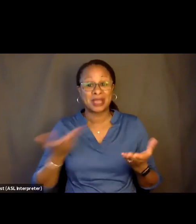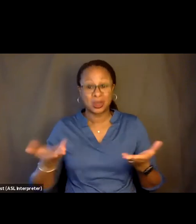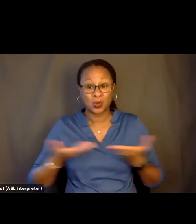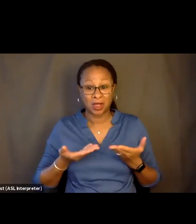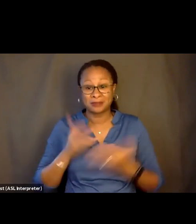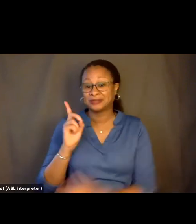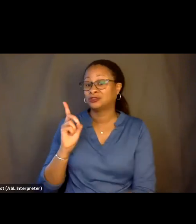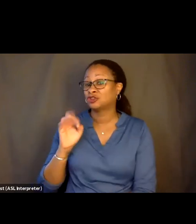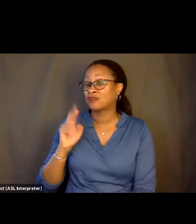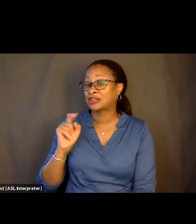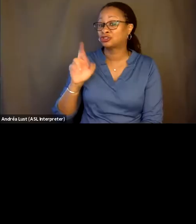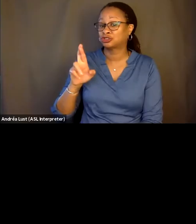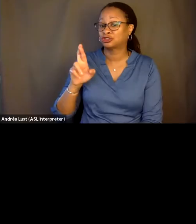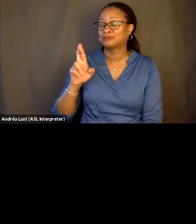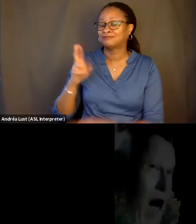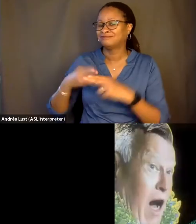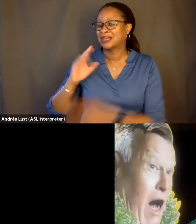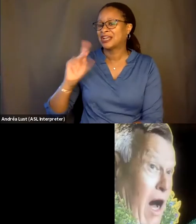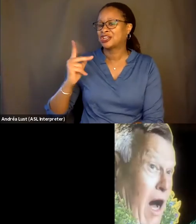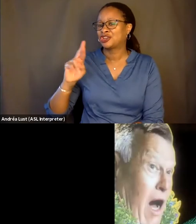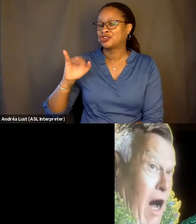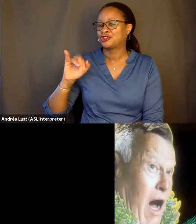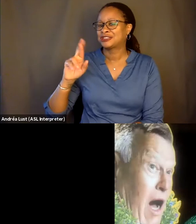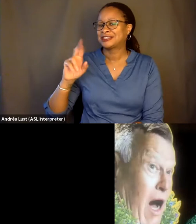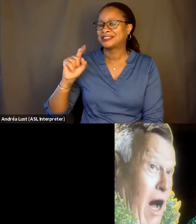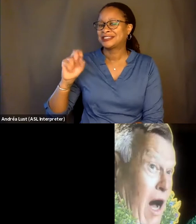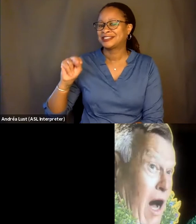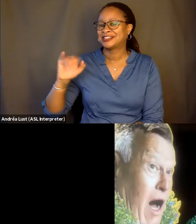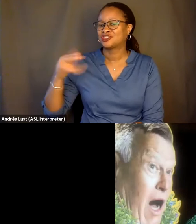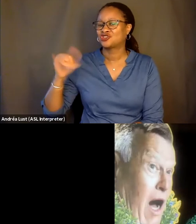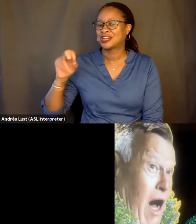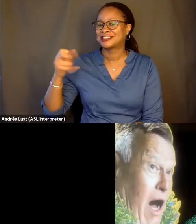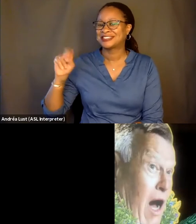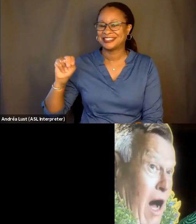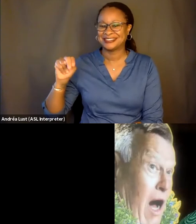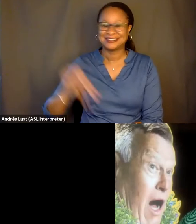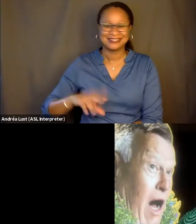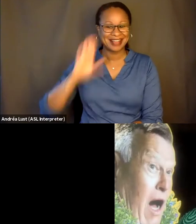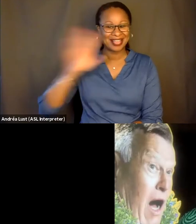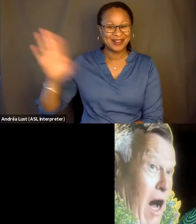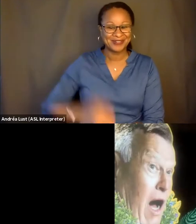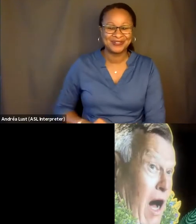is Dead," Kirsten Johnson, who is here with us today. Hi. Hi, Eric.